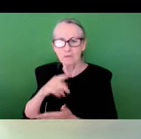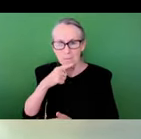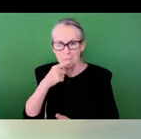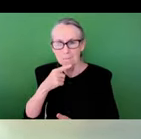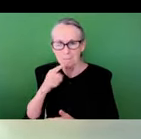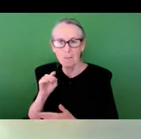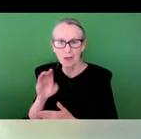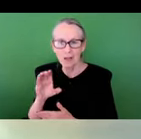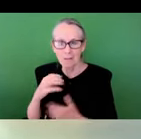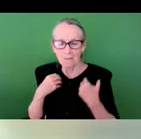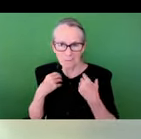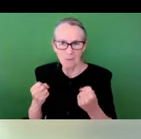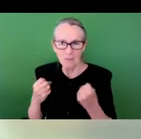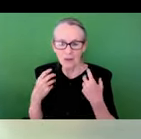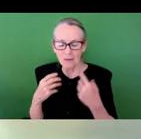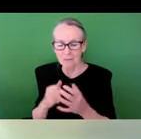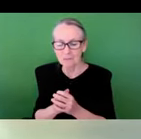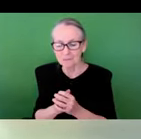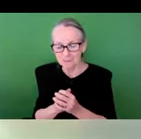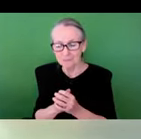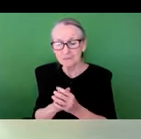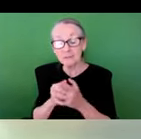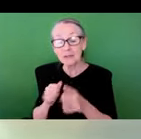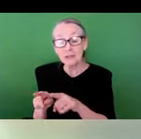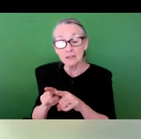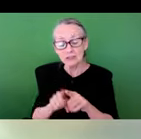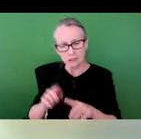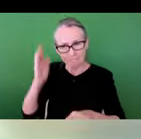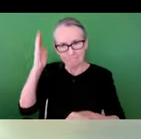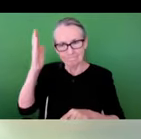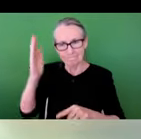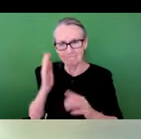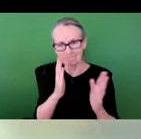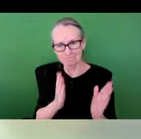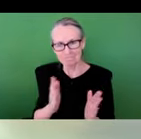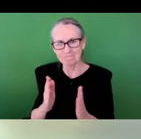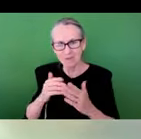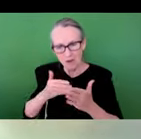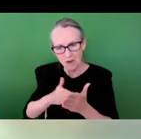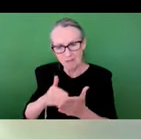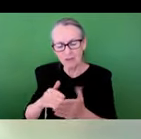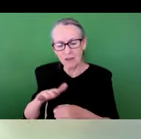He also has participated in congressional briefings, and is featured regularly as an expert in local and national media outlets.